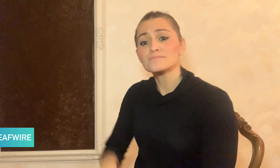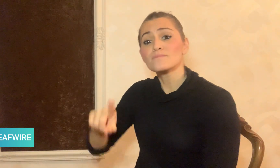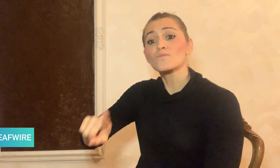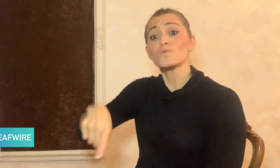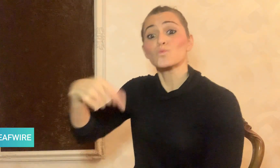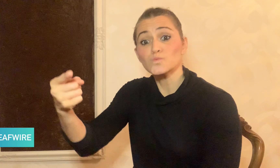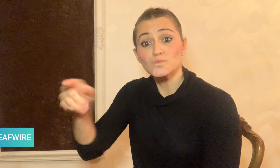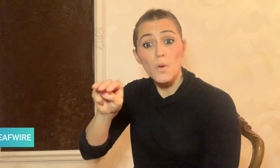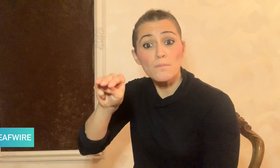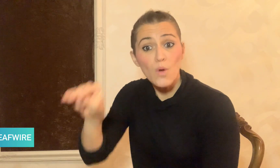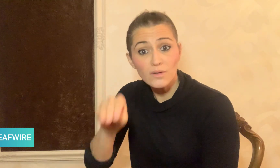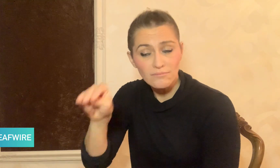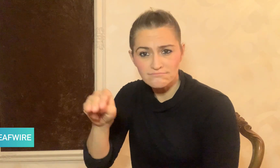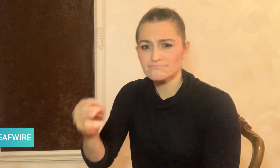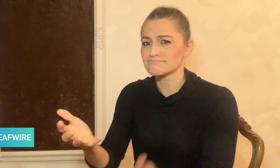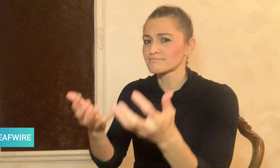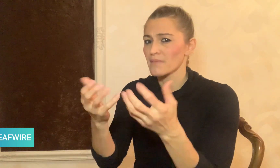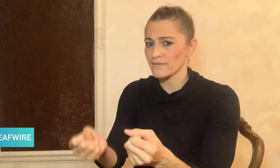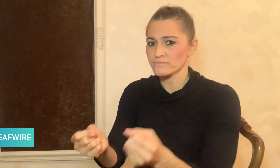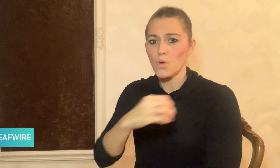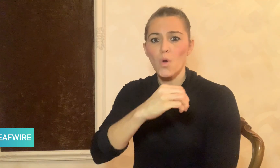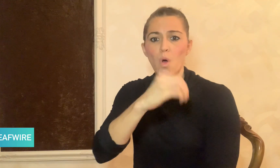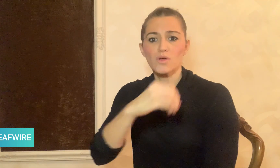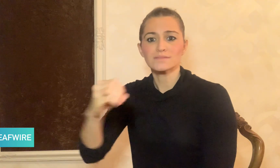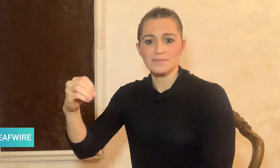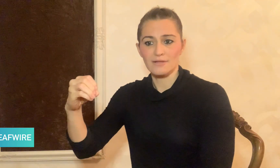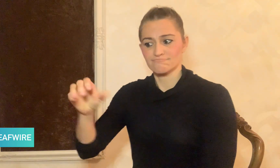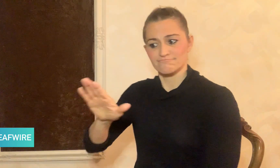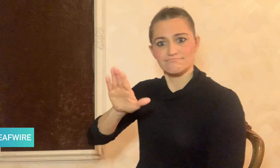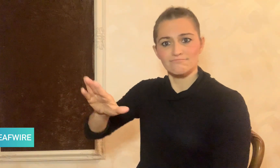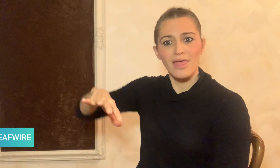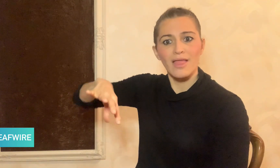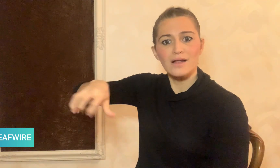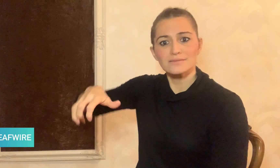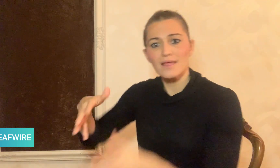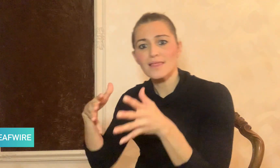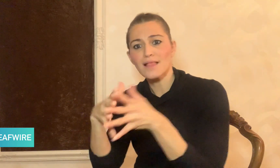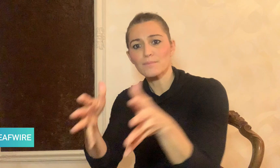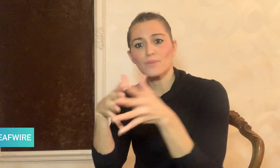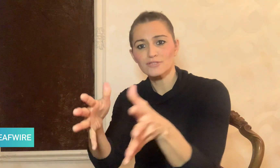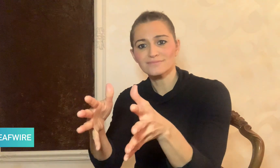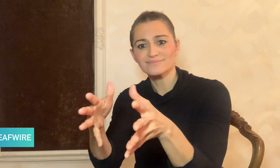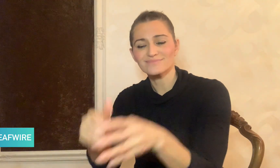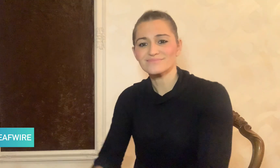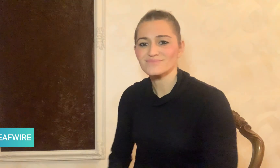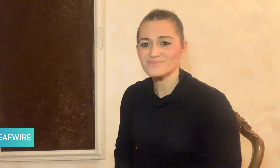Next Monday, we will have a report from our Oceania Regional Reporter.